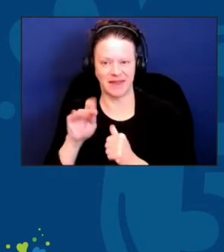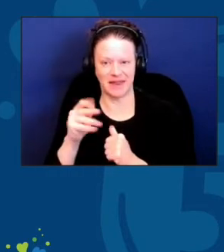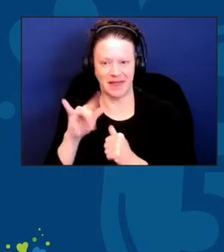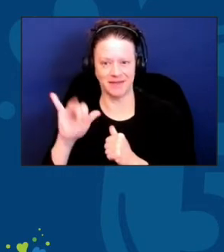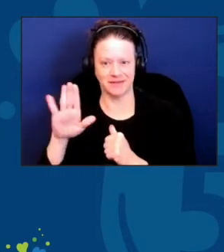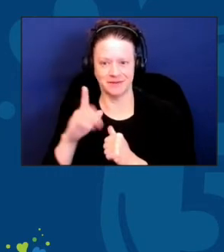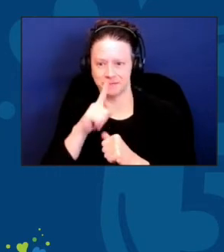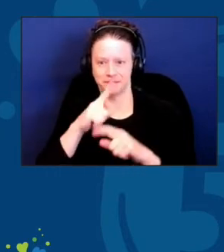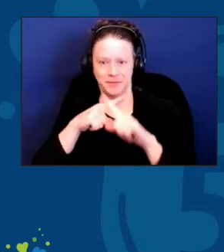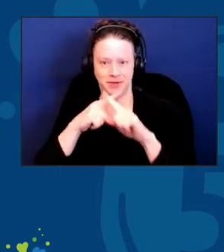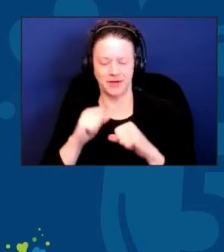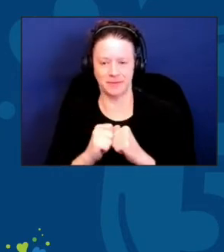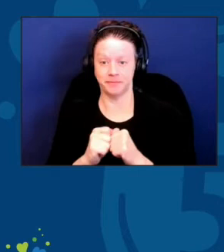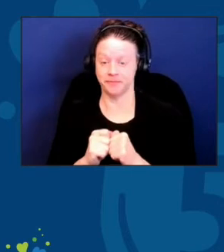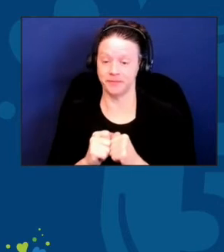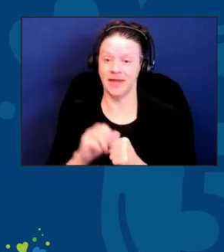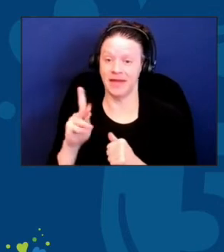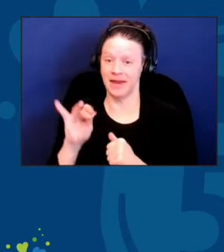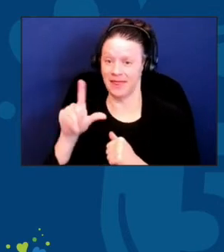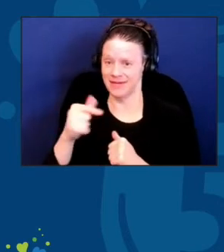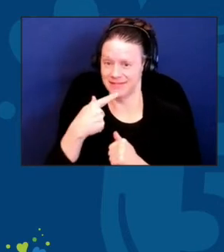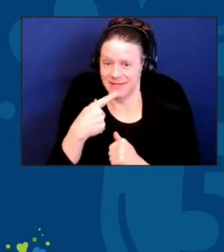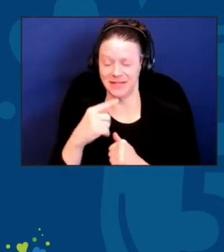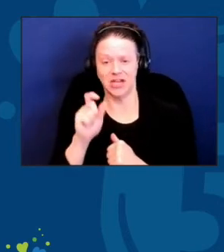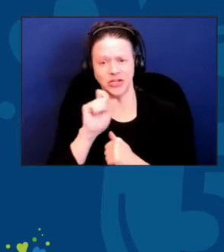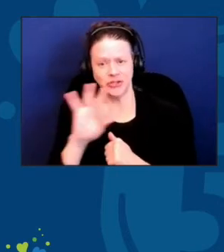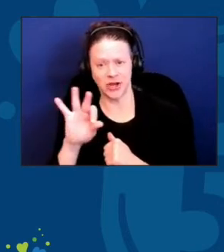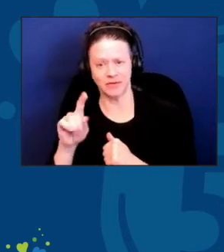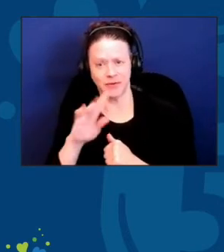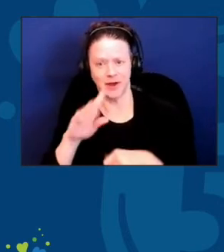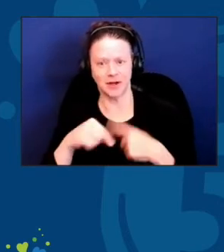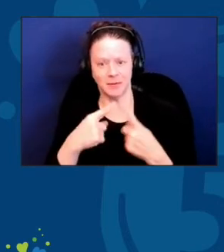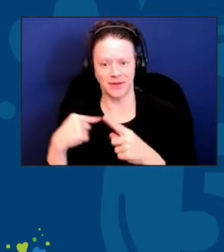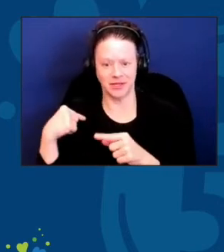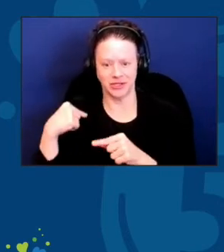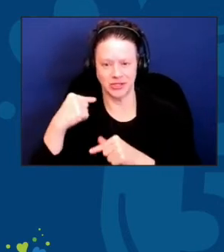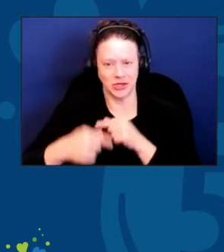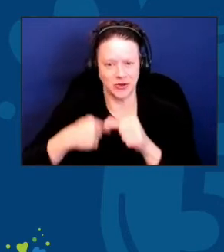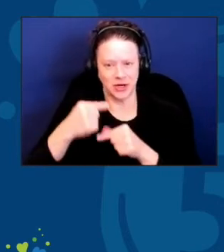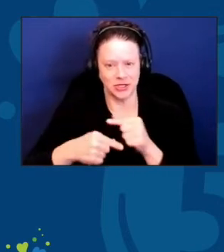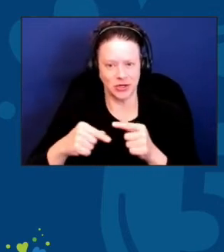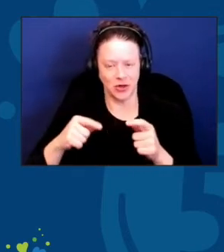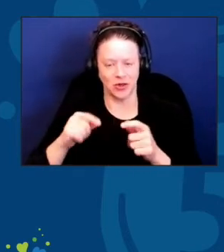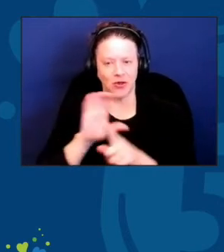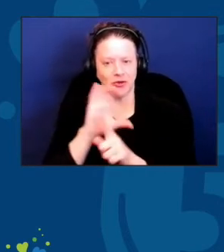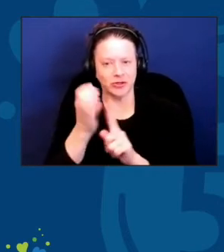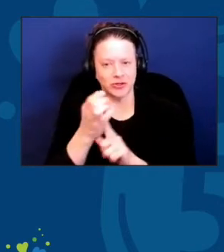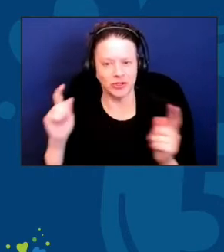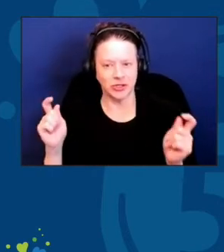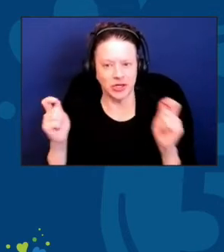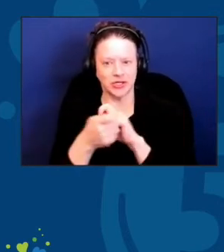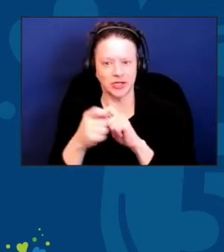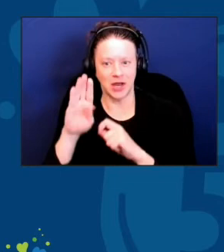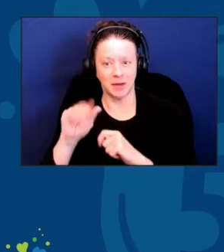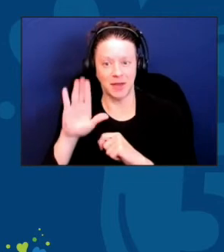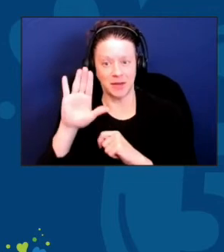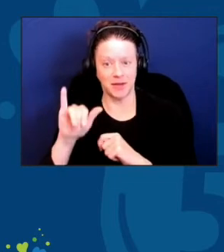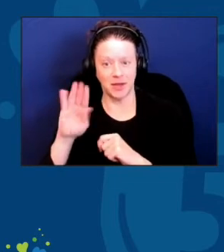Jeff, you talk about the generational culture change and Baby Boomers are part of that.